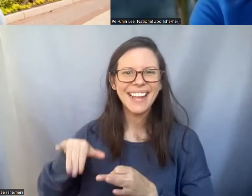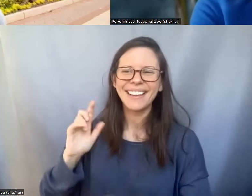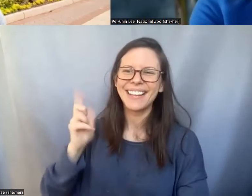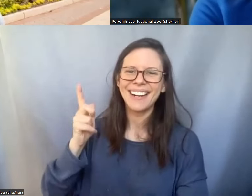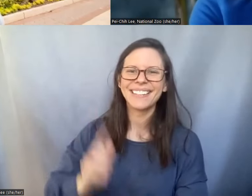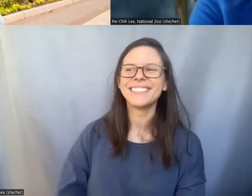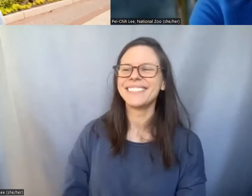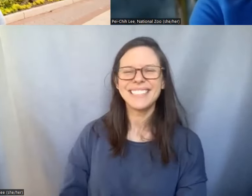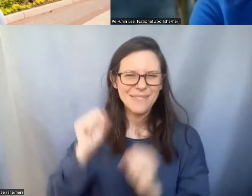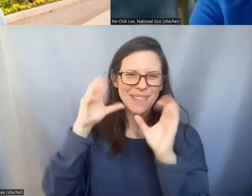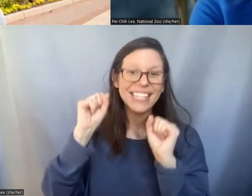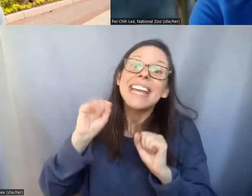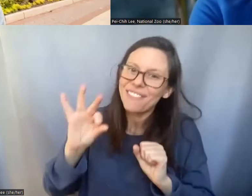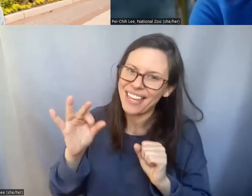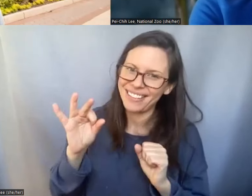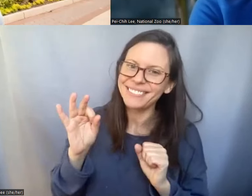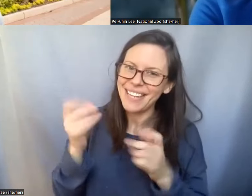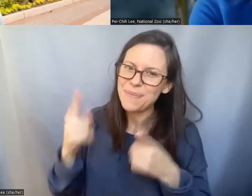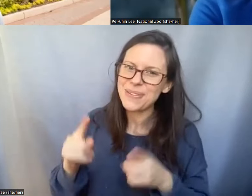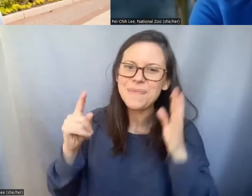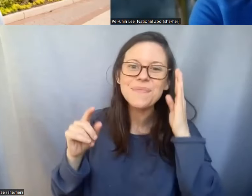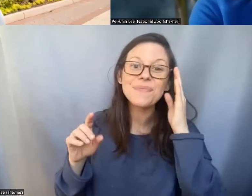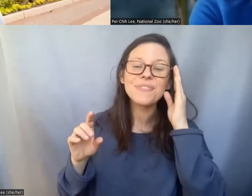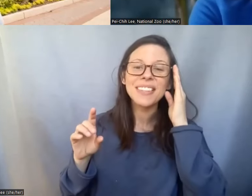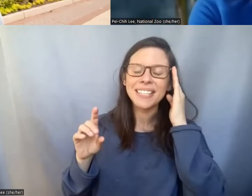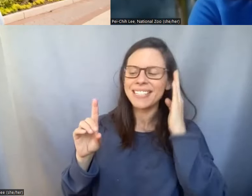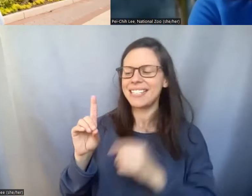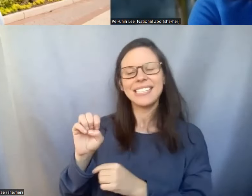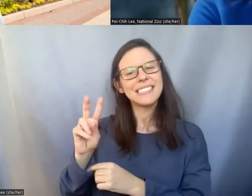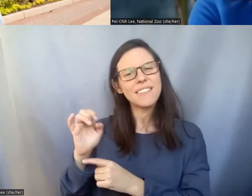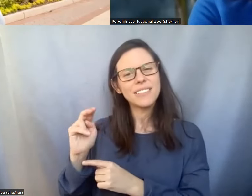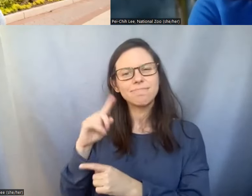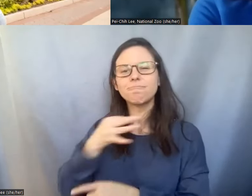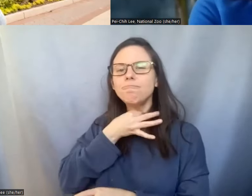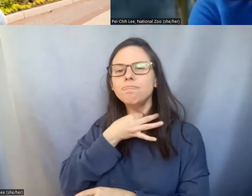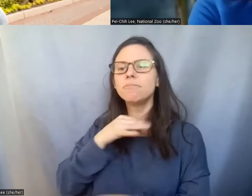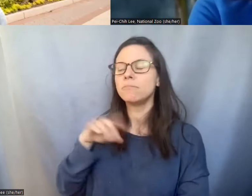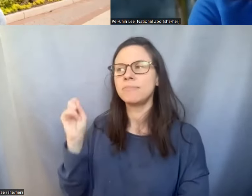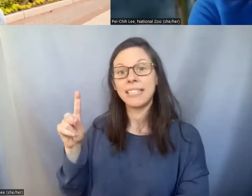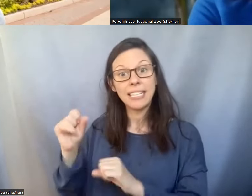Uh Devin has a great question, can you use the bio bank samples and then use them